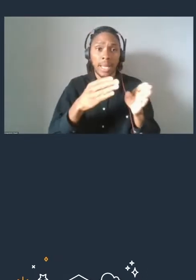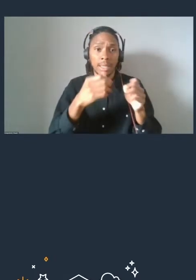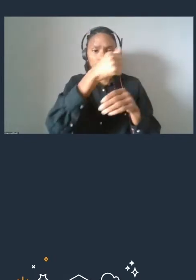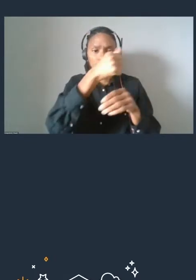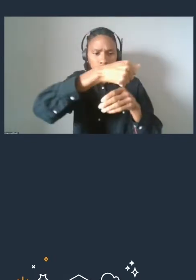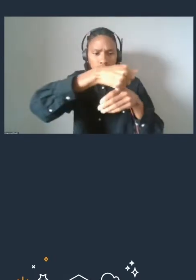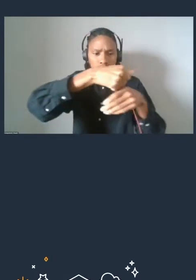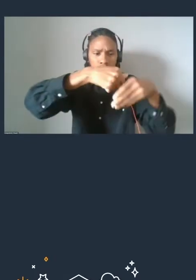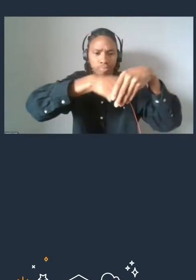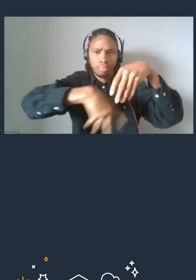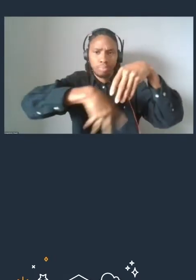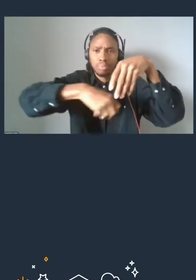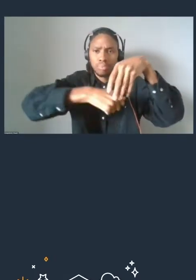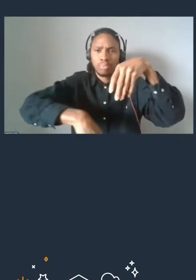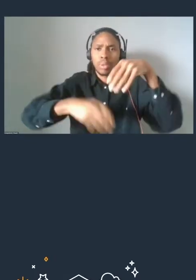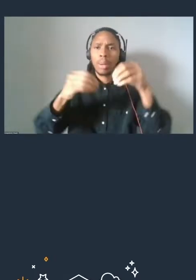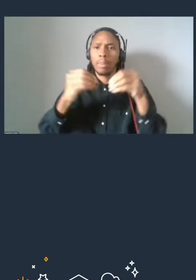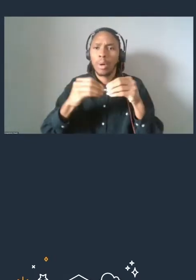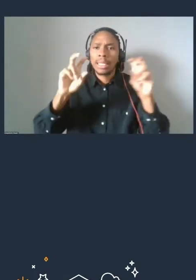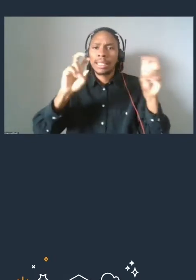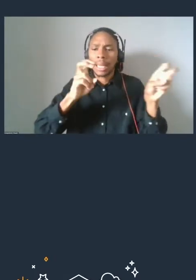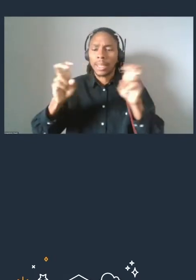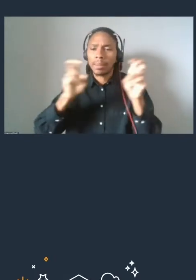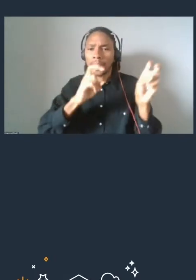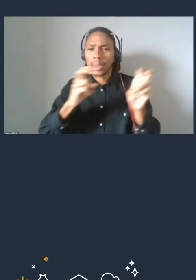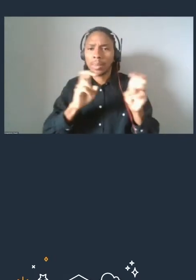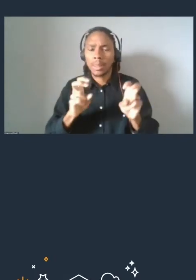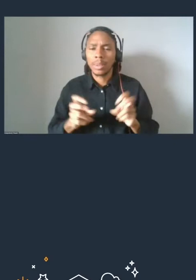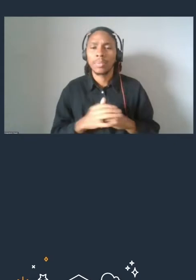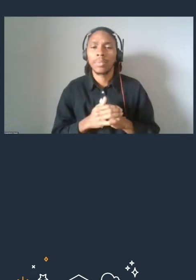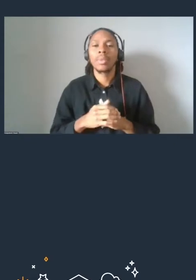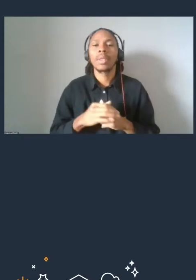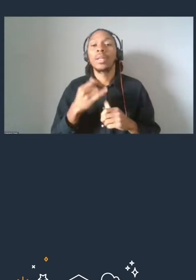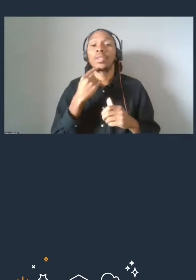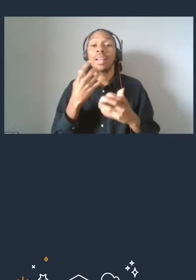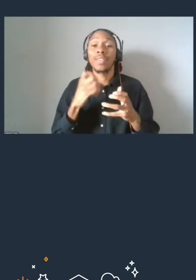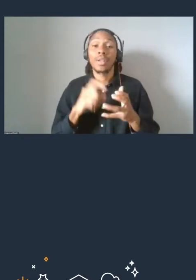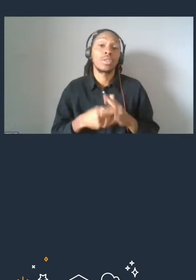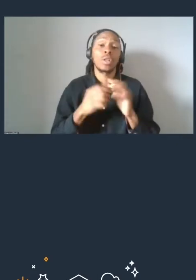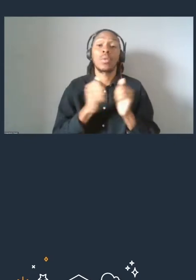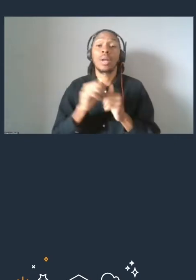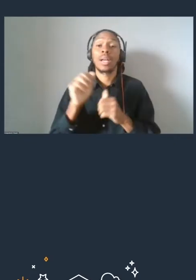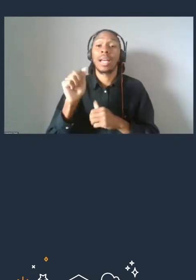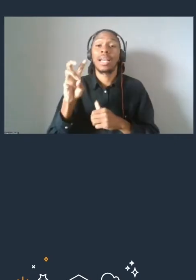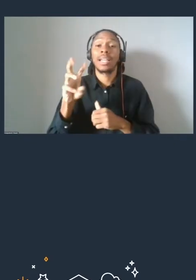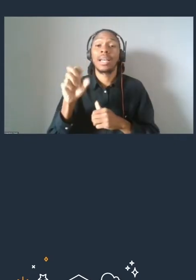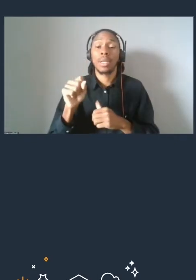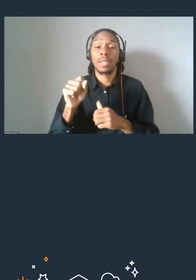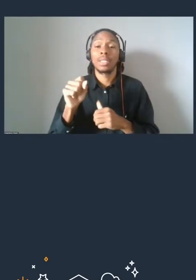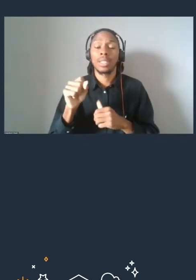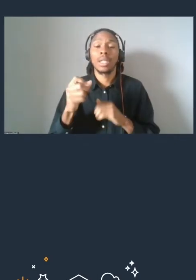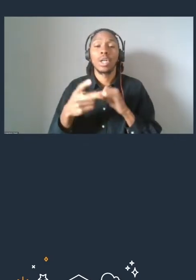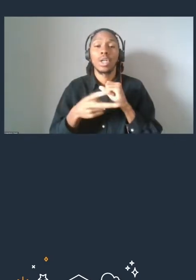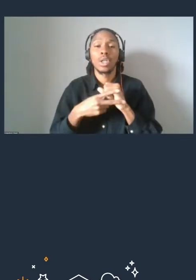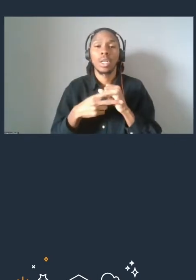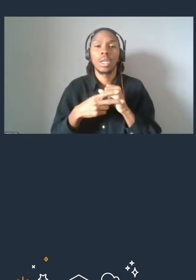between the learning in plans. So for example, the getting started with AWS storage will be common across most of the storage learning plans.